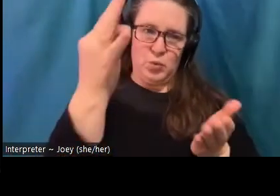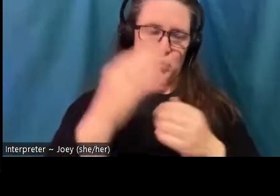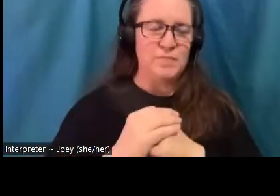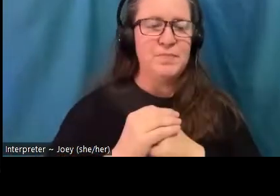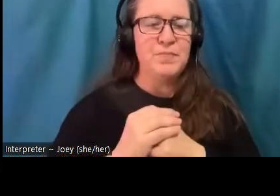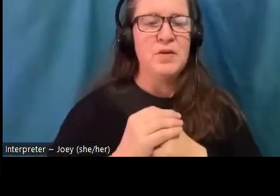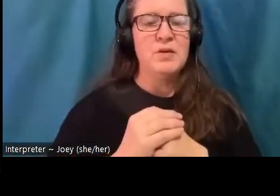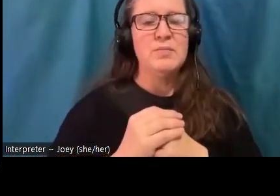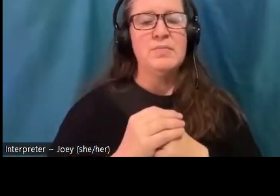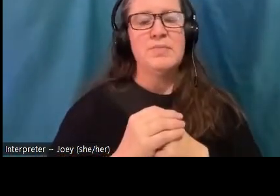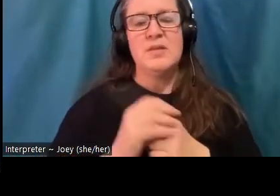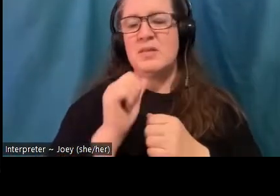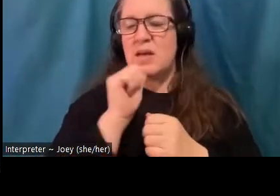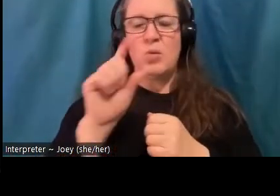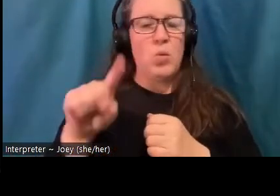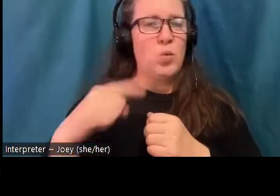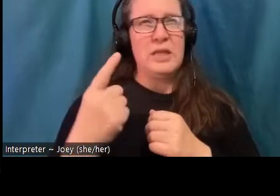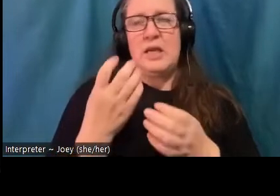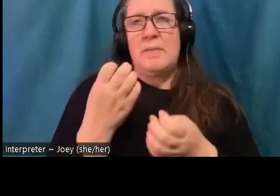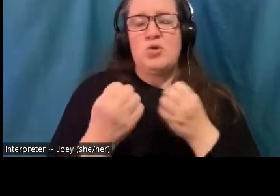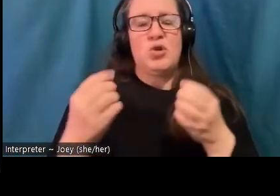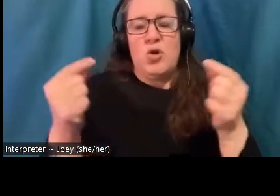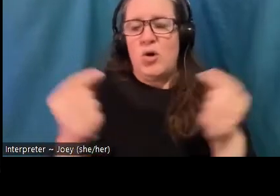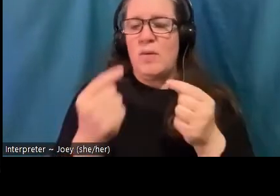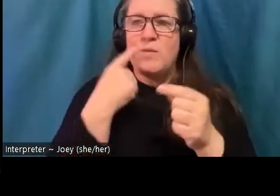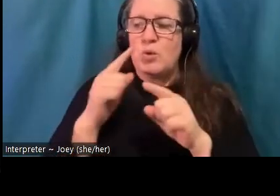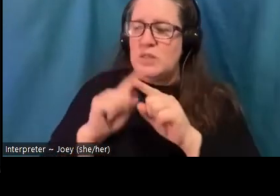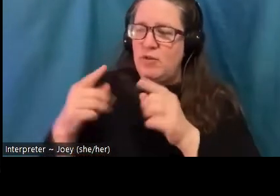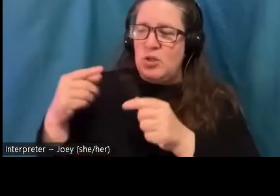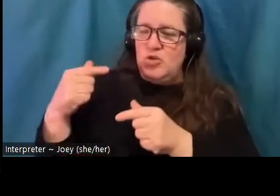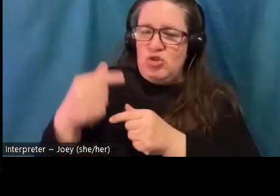inequality, but also a matter of racial and economic inequality.